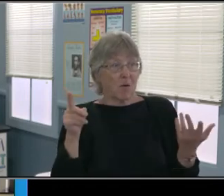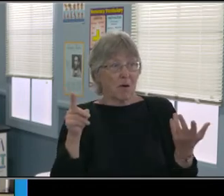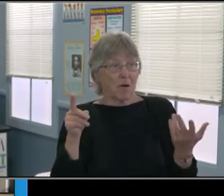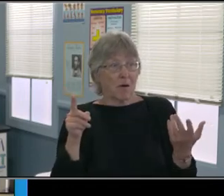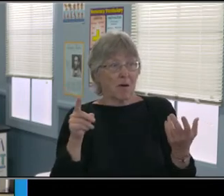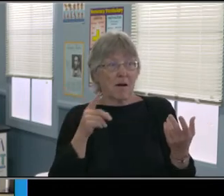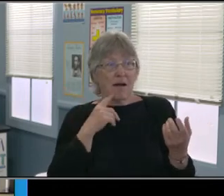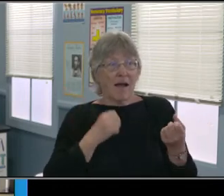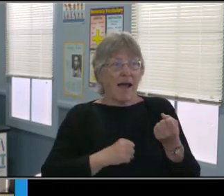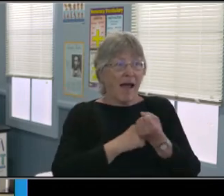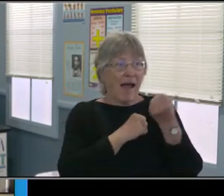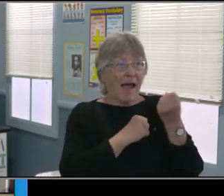Let me see.